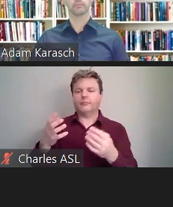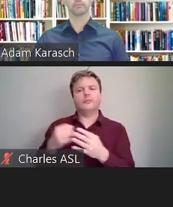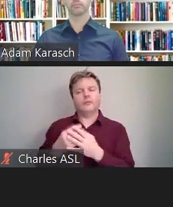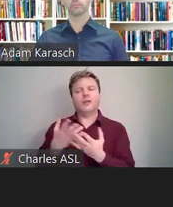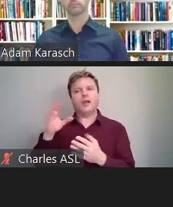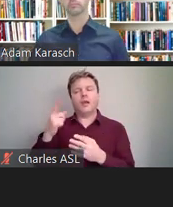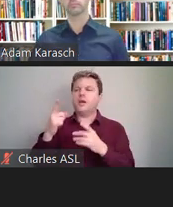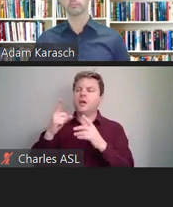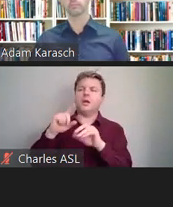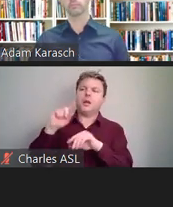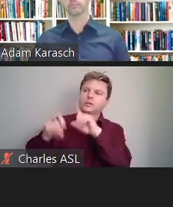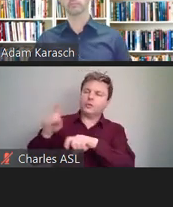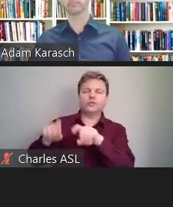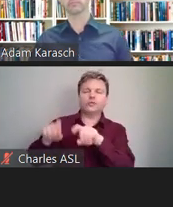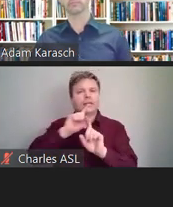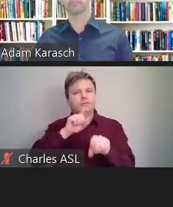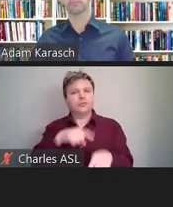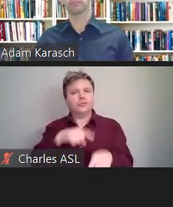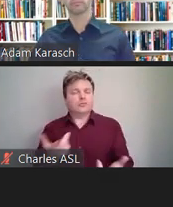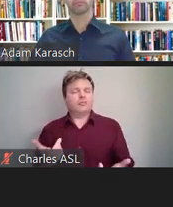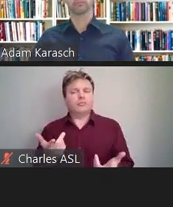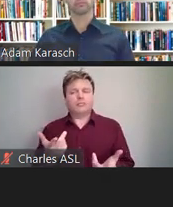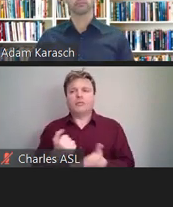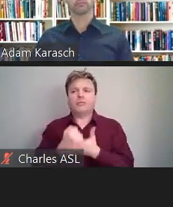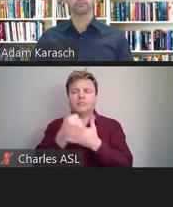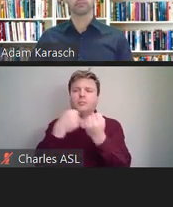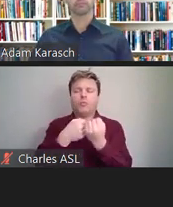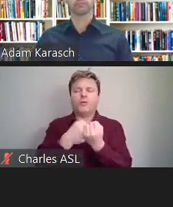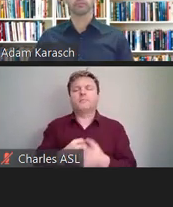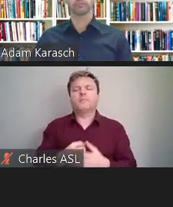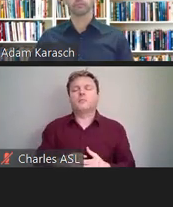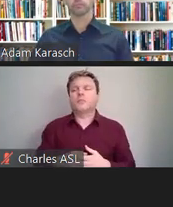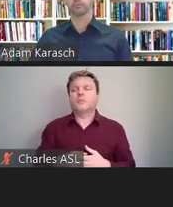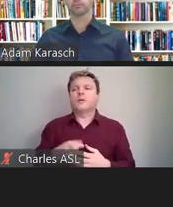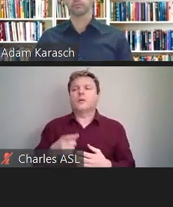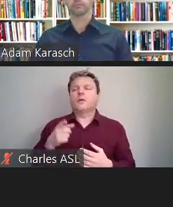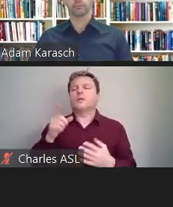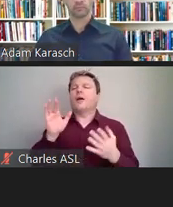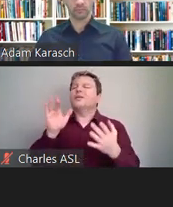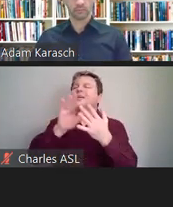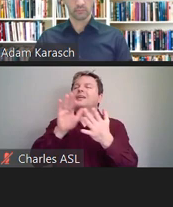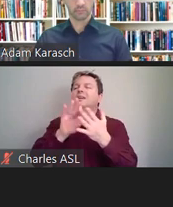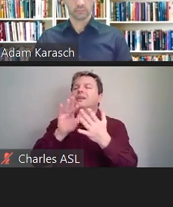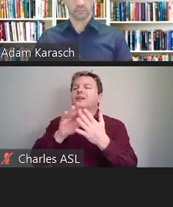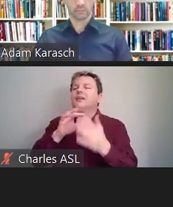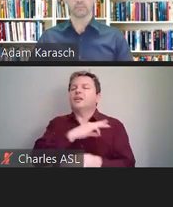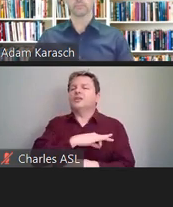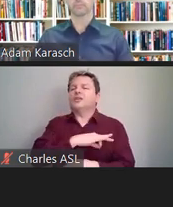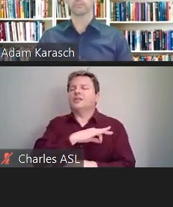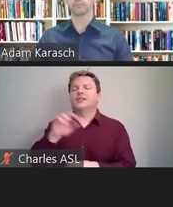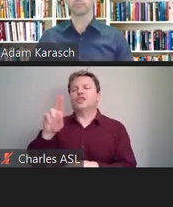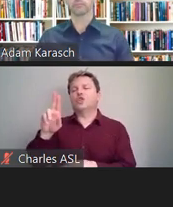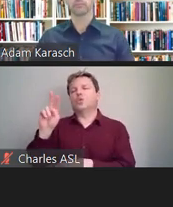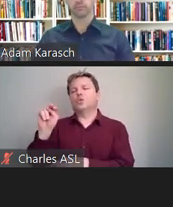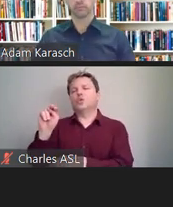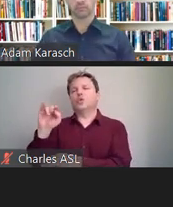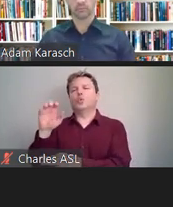When it comes to reaching out to your union, that's a more complicated issue, whether it's a good idea to do that.